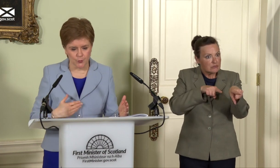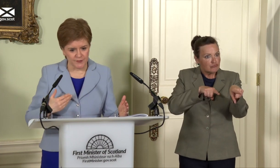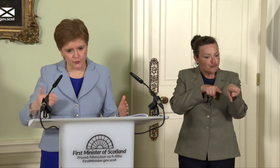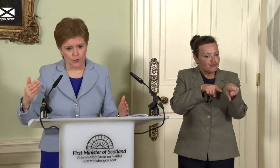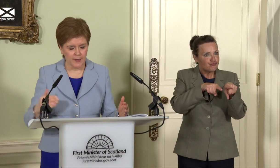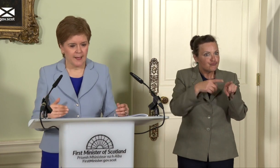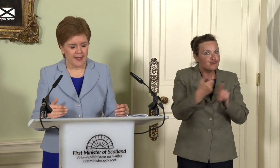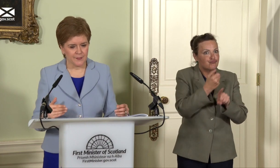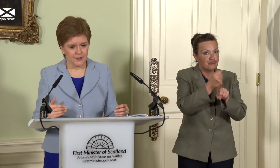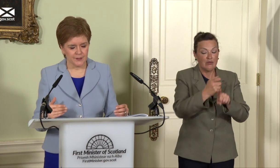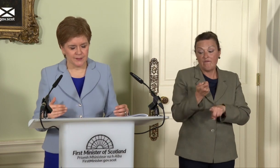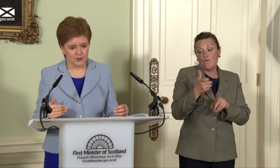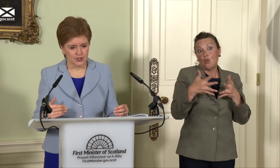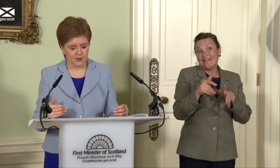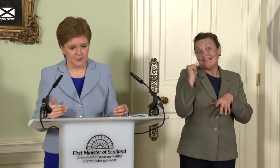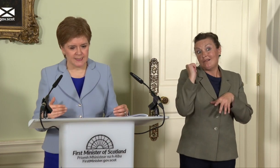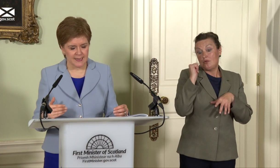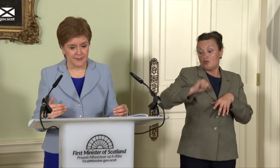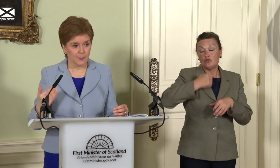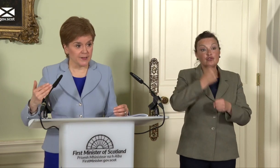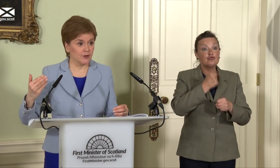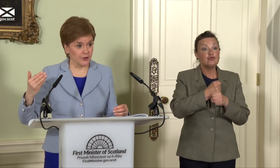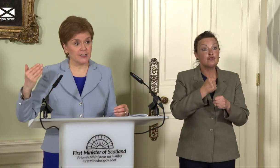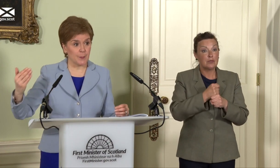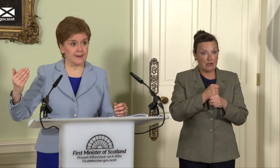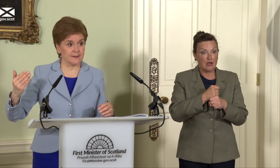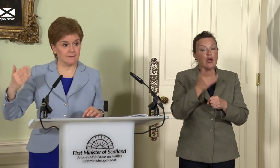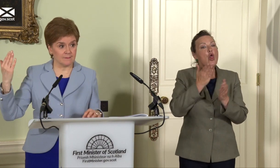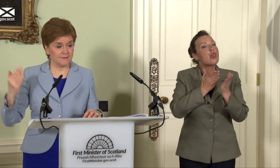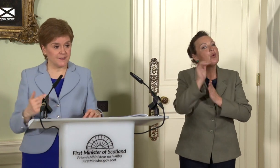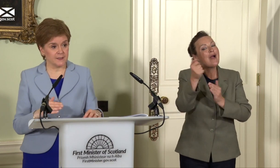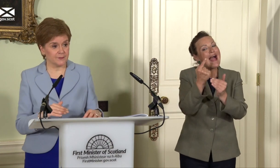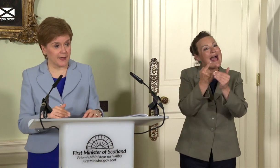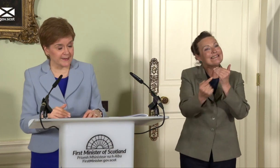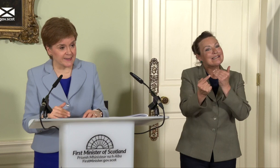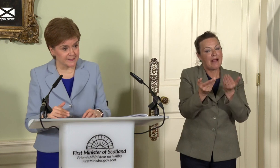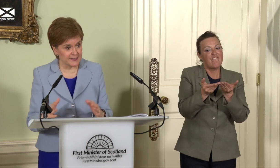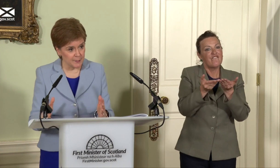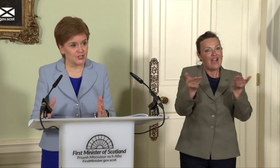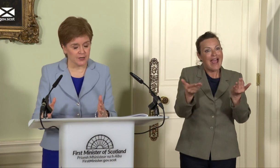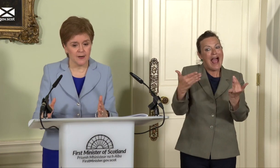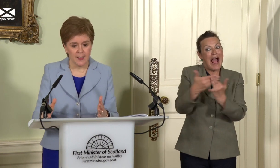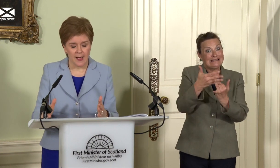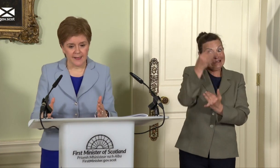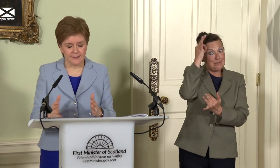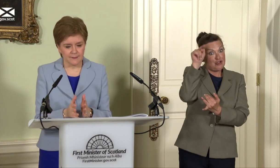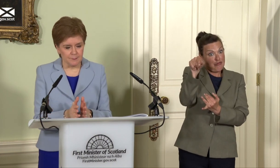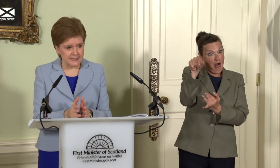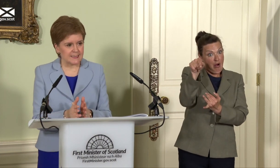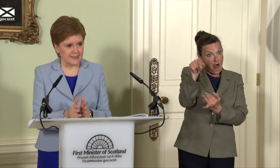we saw the Scottish Government in the opinion of our independent fair access commissioner meet its